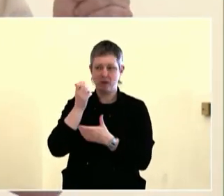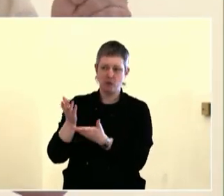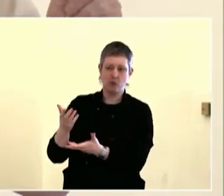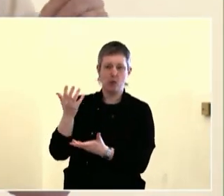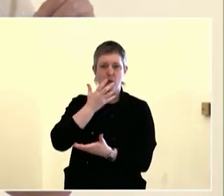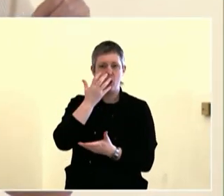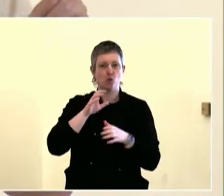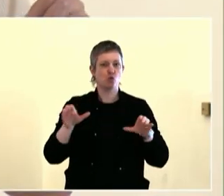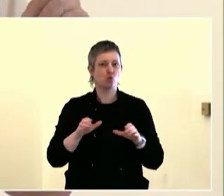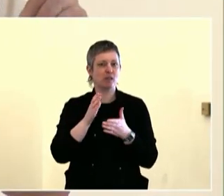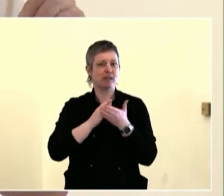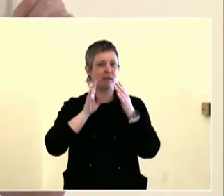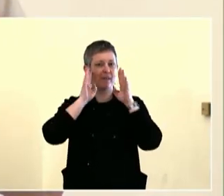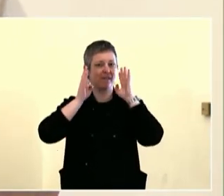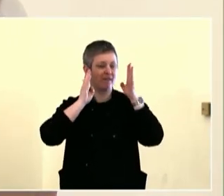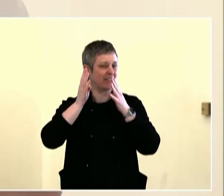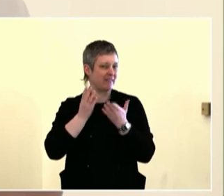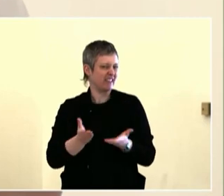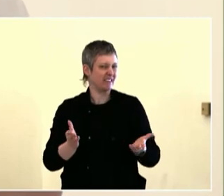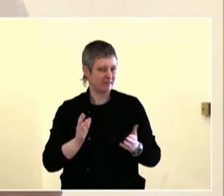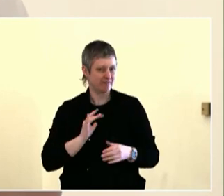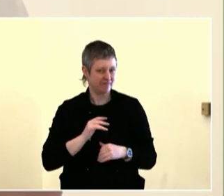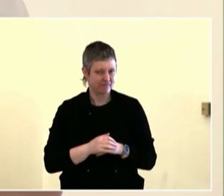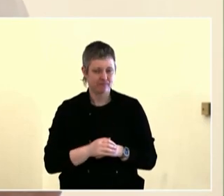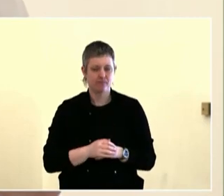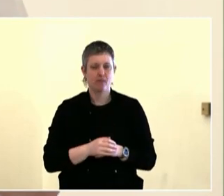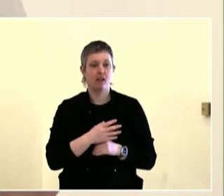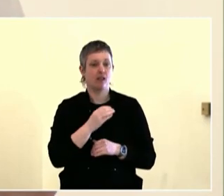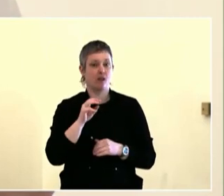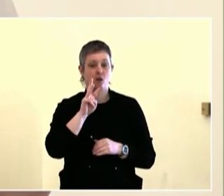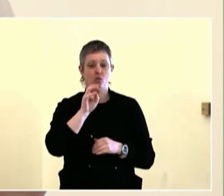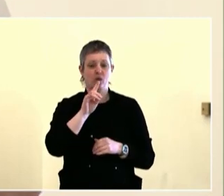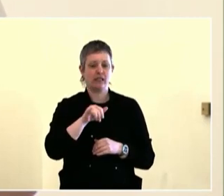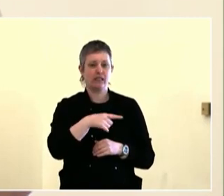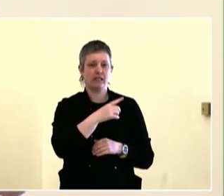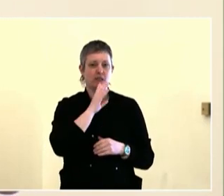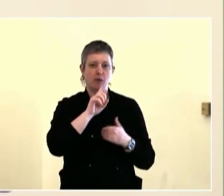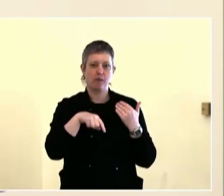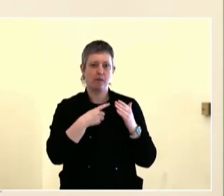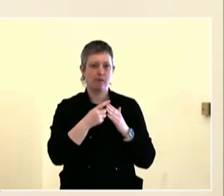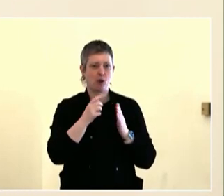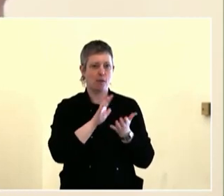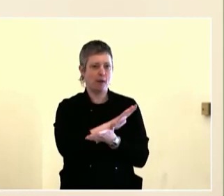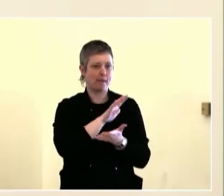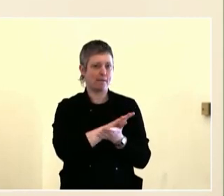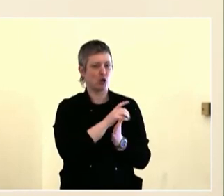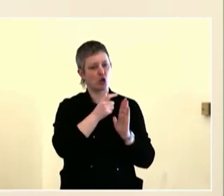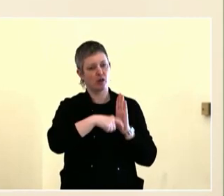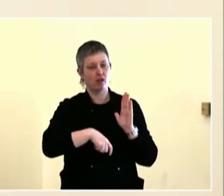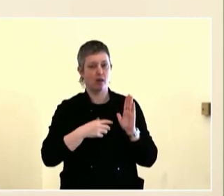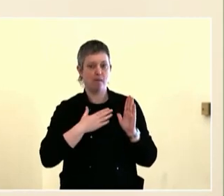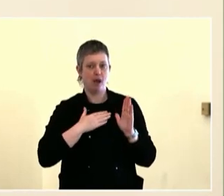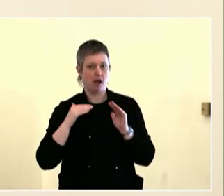elders together. The idea kind of stressed from